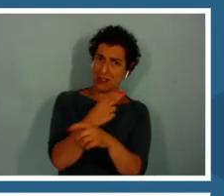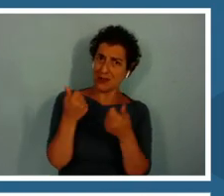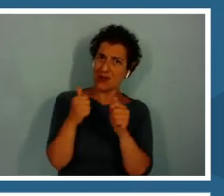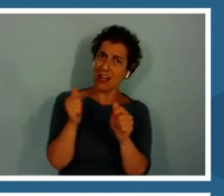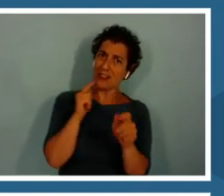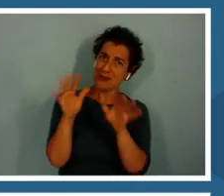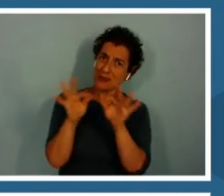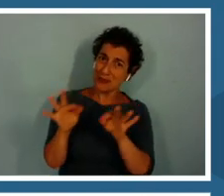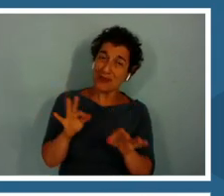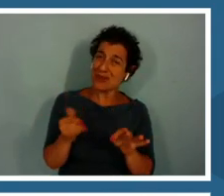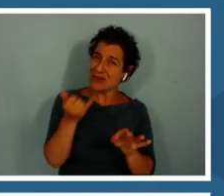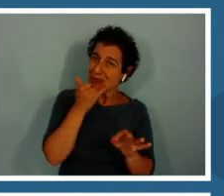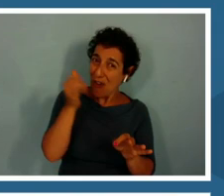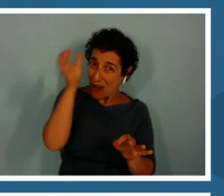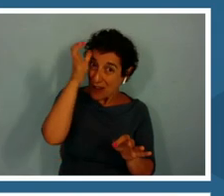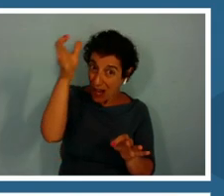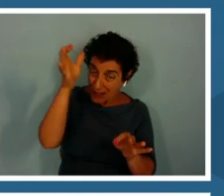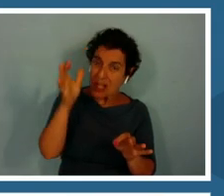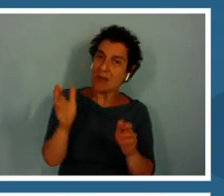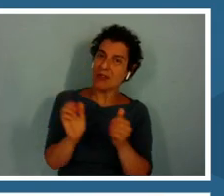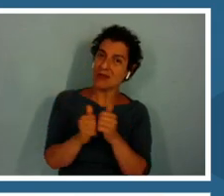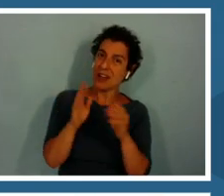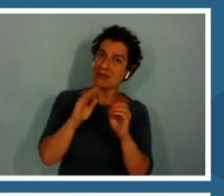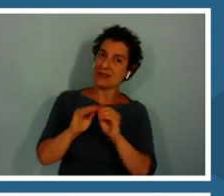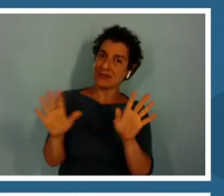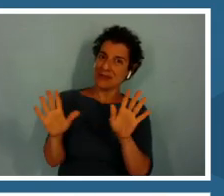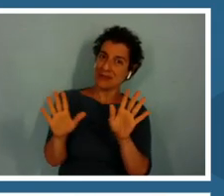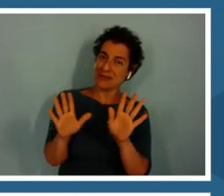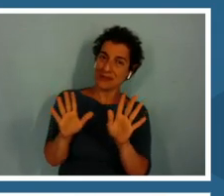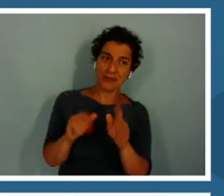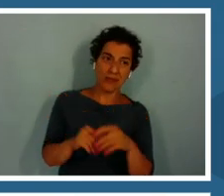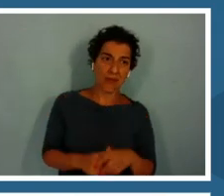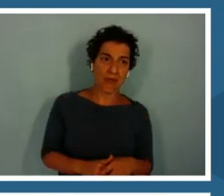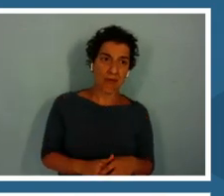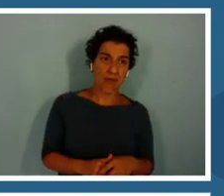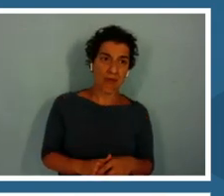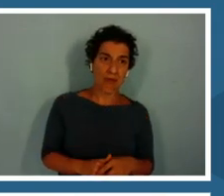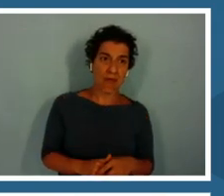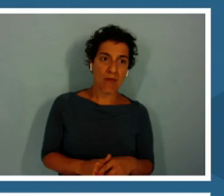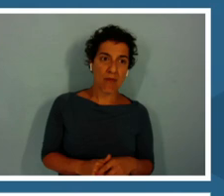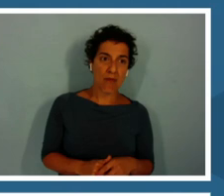misconceptions about these topics?